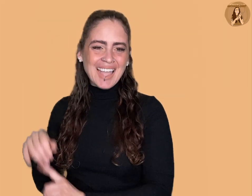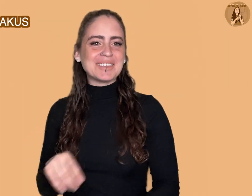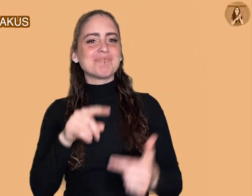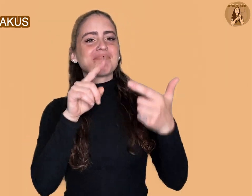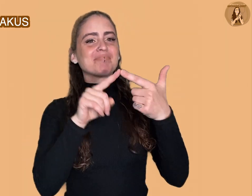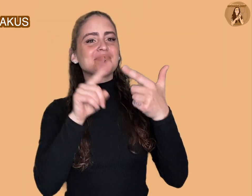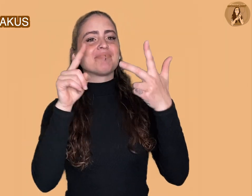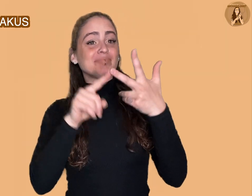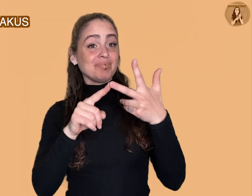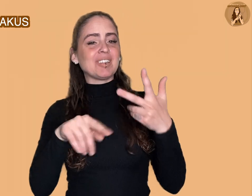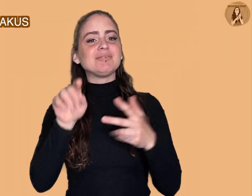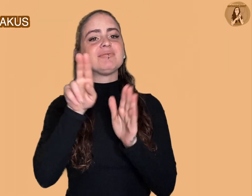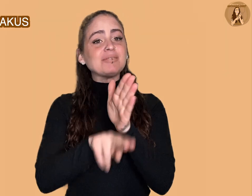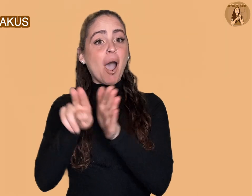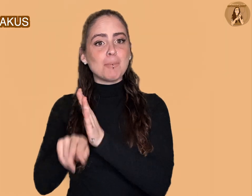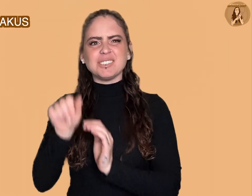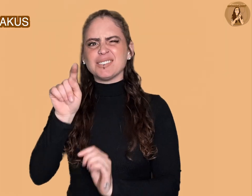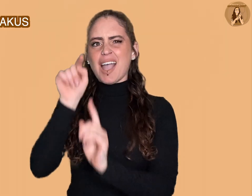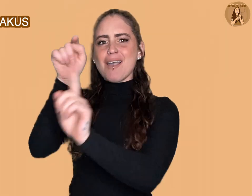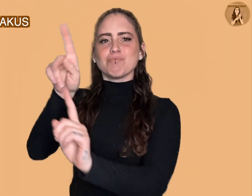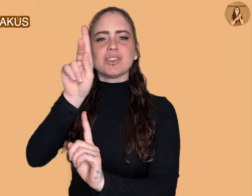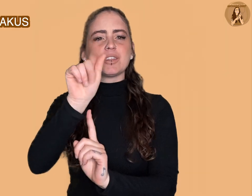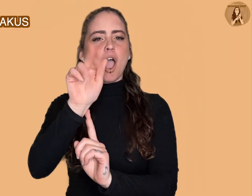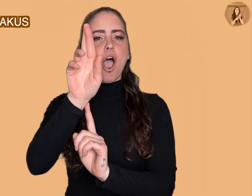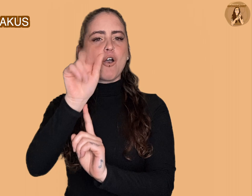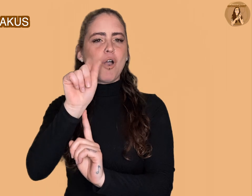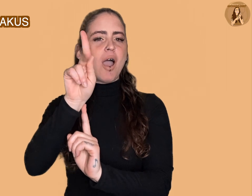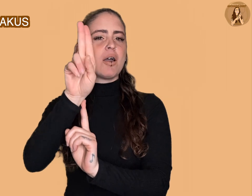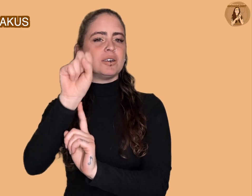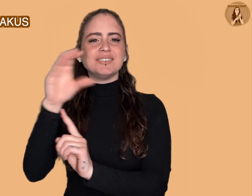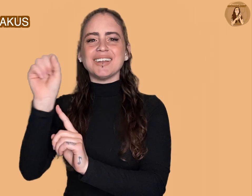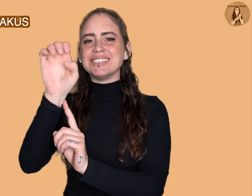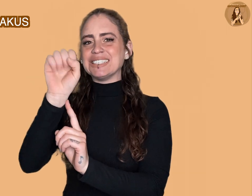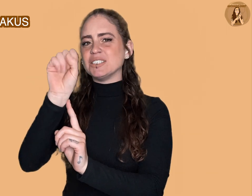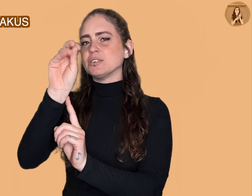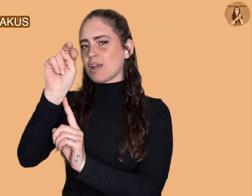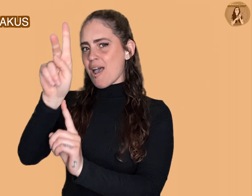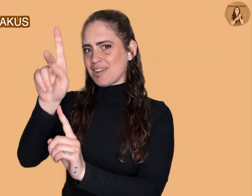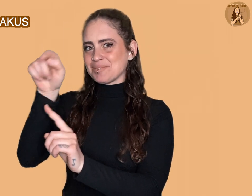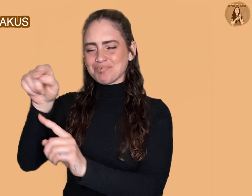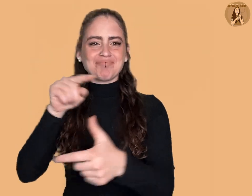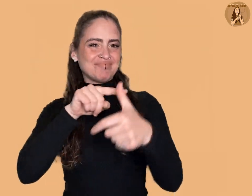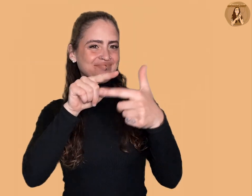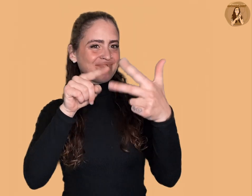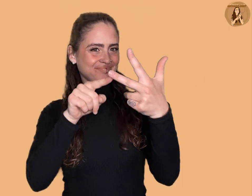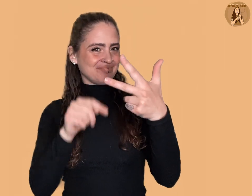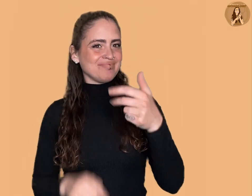Tombs at Karakus and Sesonk